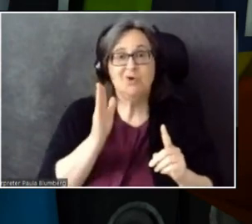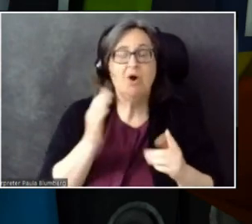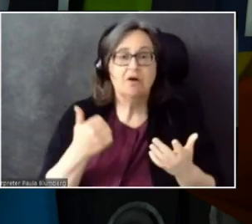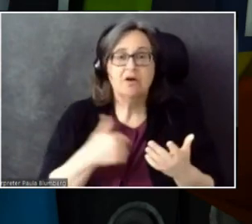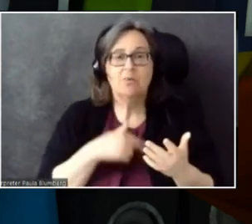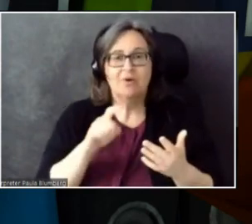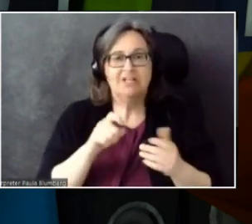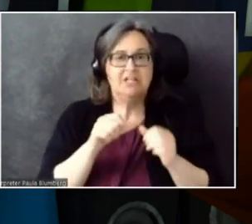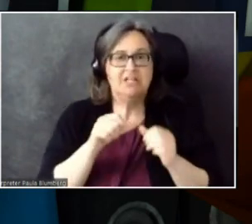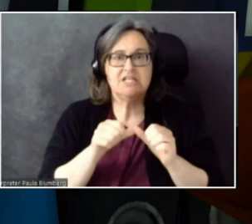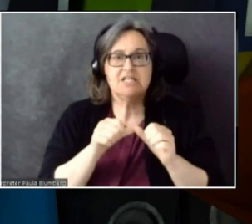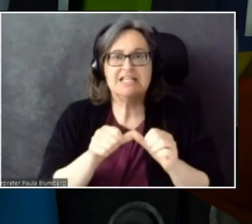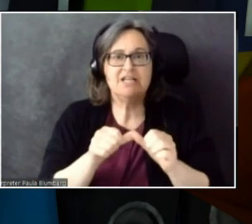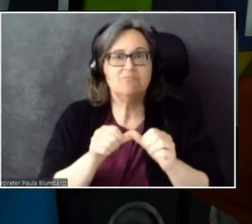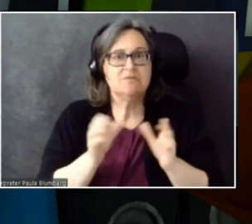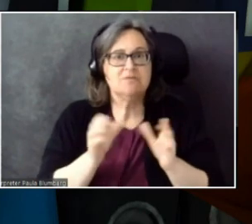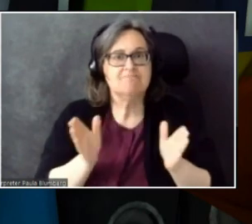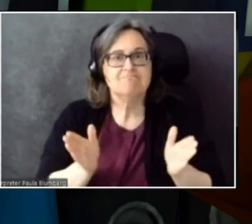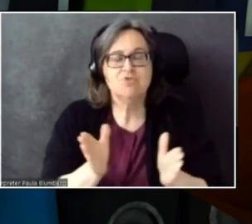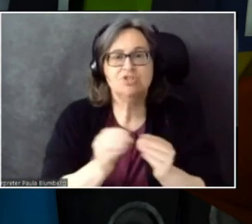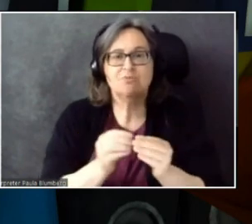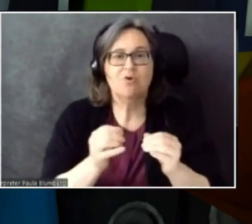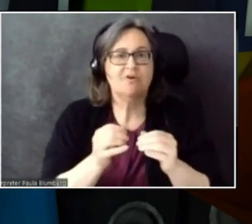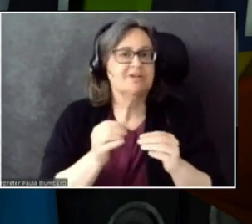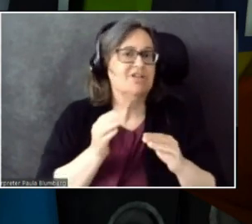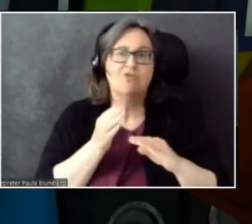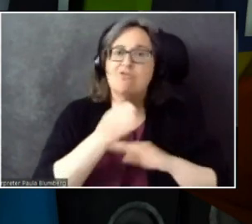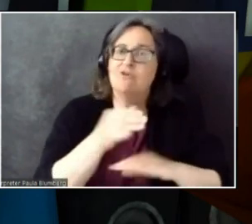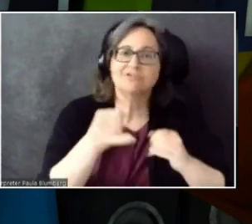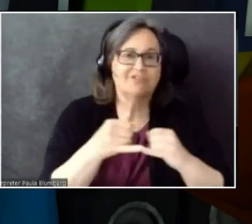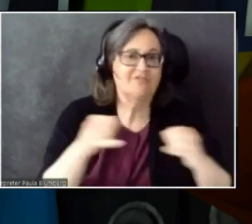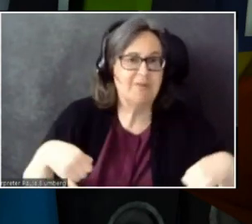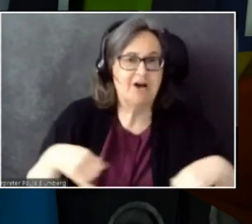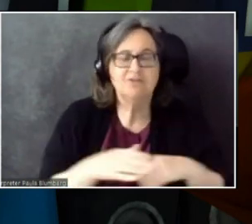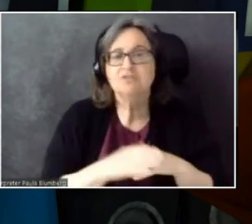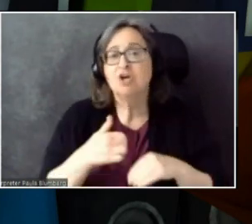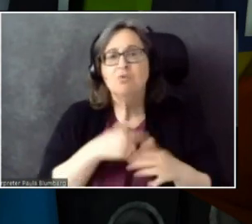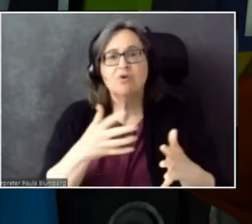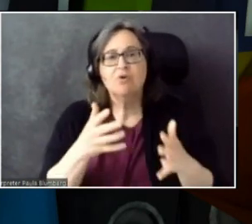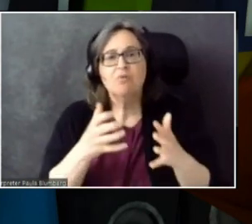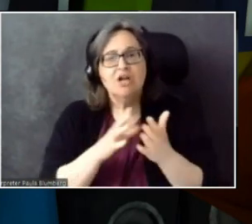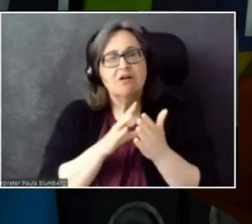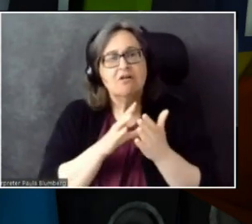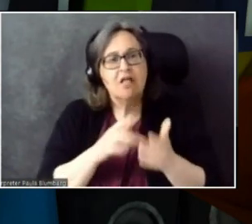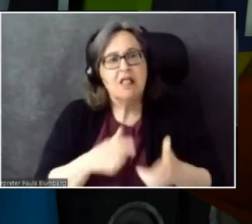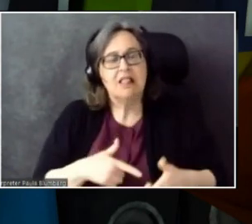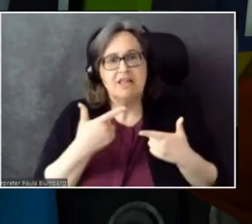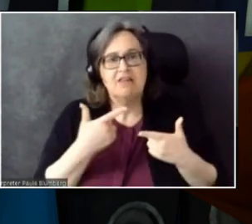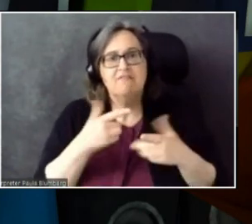I'm with you. I would love to live in a world where -- I mean, you saw the slide: We have to tell the